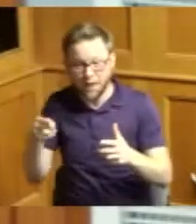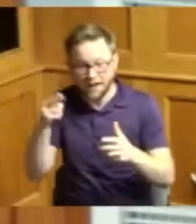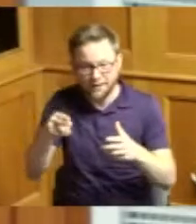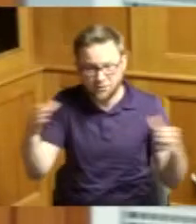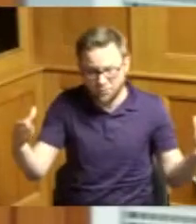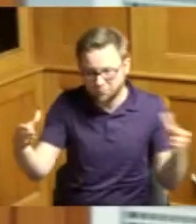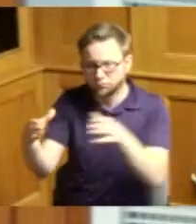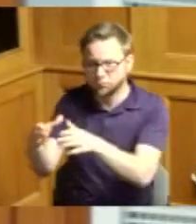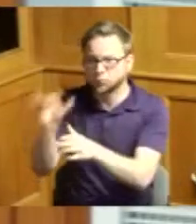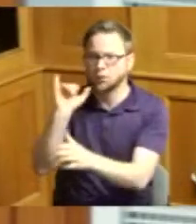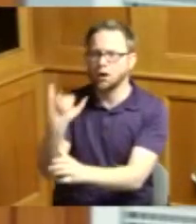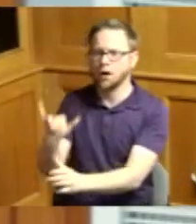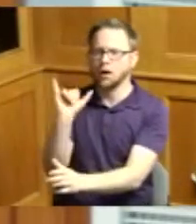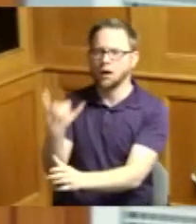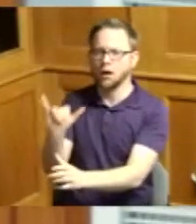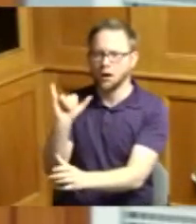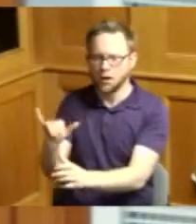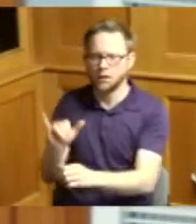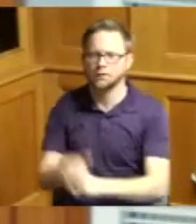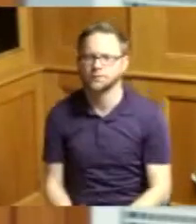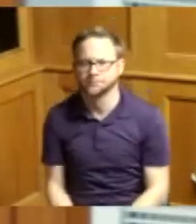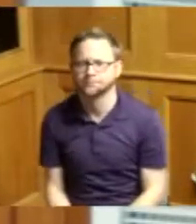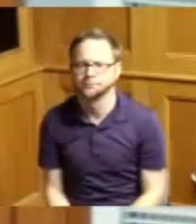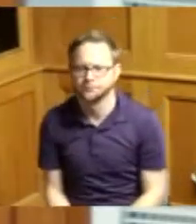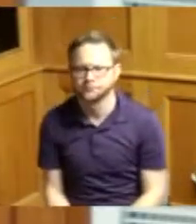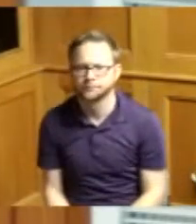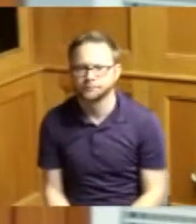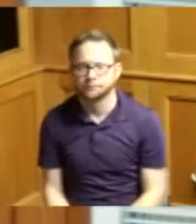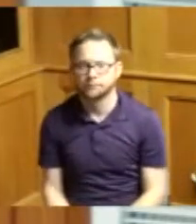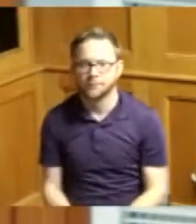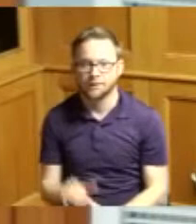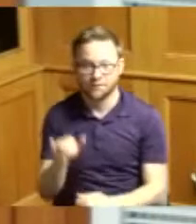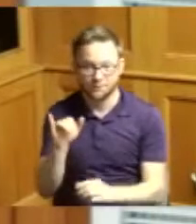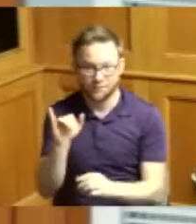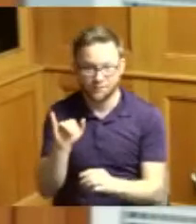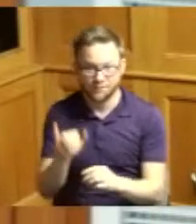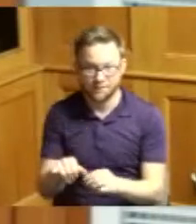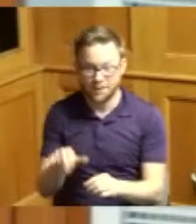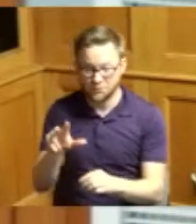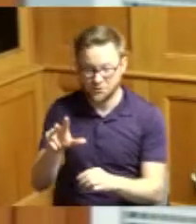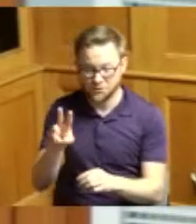our schools and our scholarship that was actually uttered 36 years ago by President Ronald Reagan